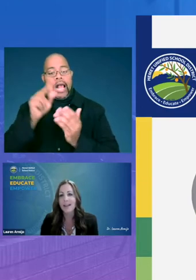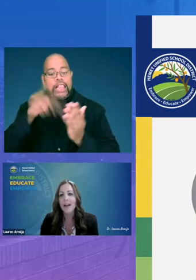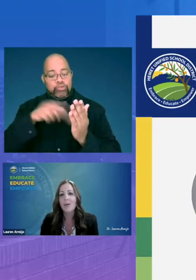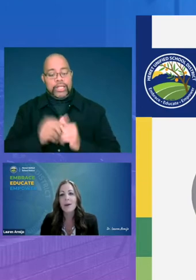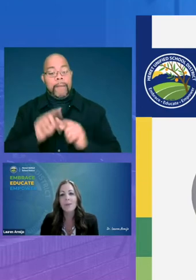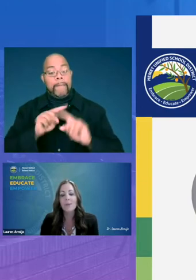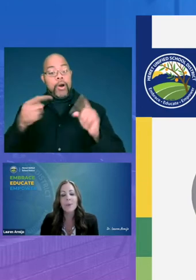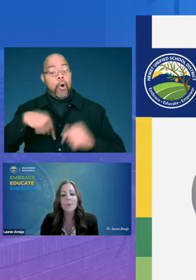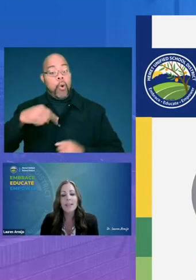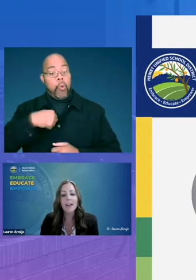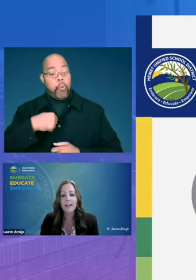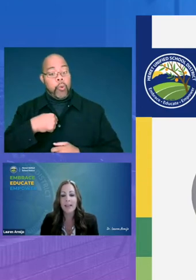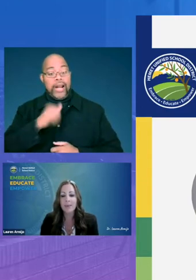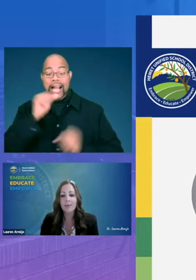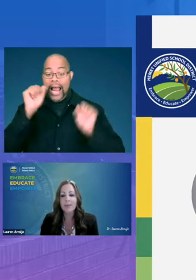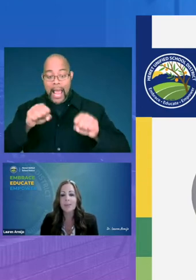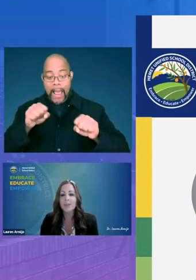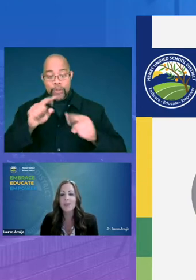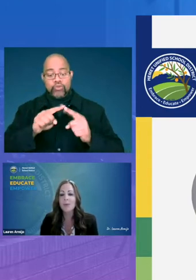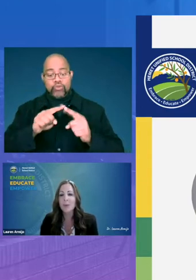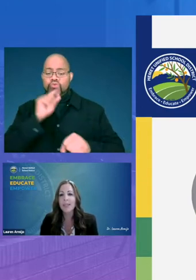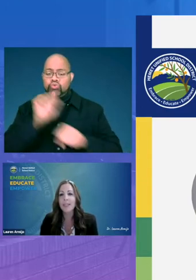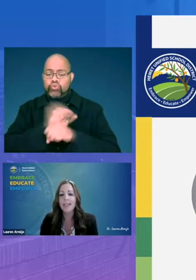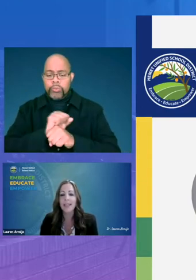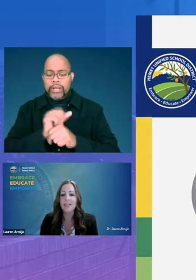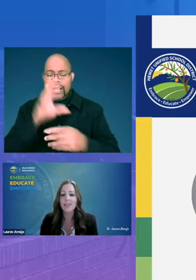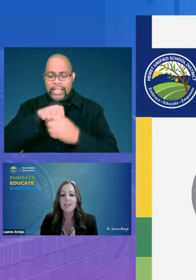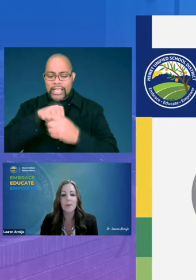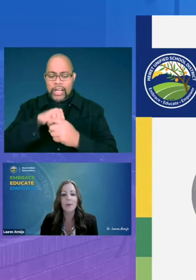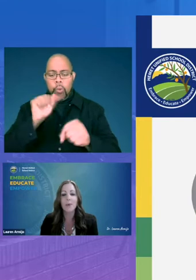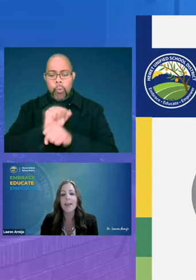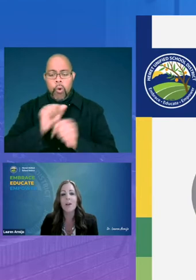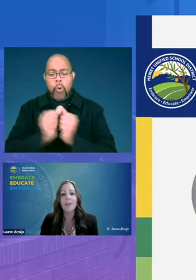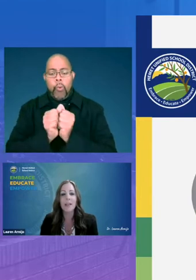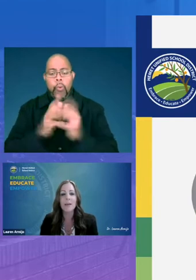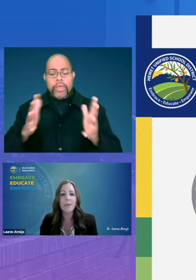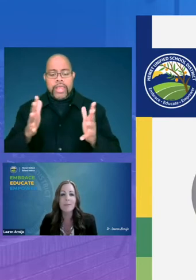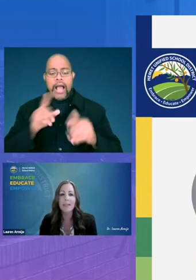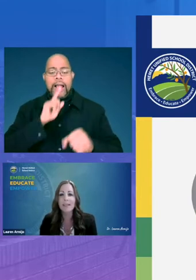however we would be unable to truly engage in this work without the commitment and support